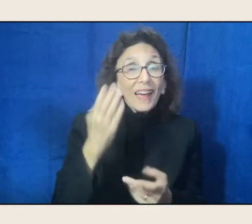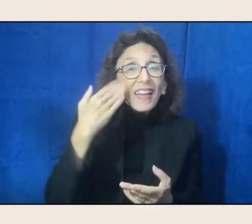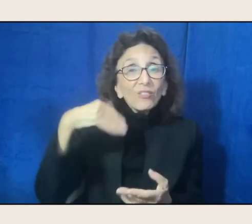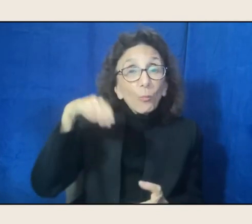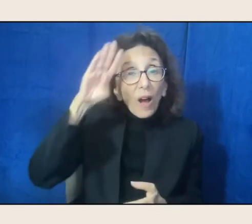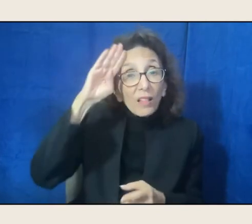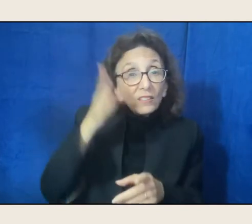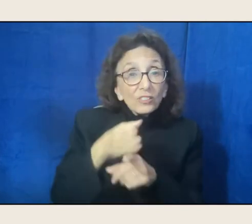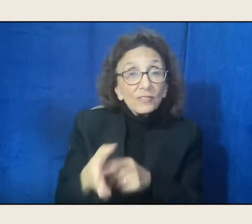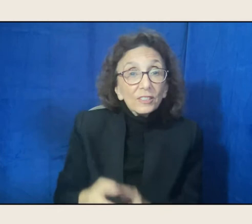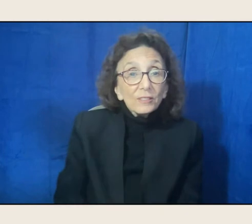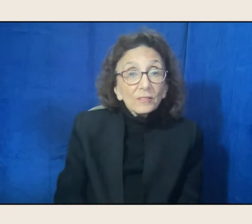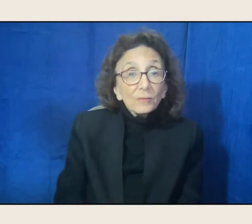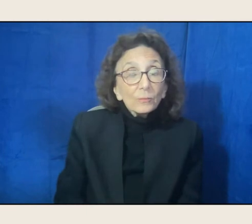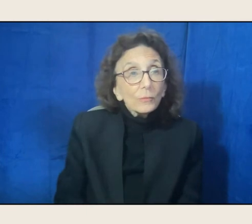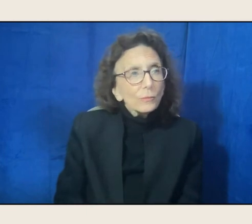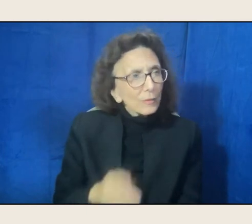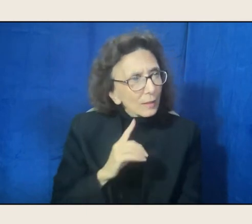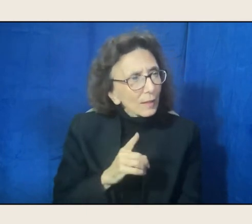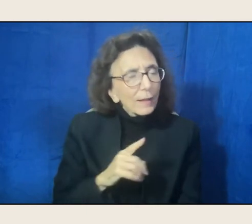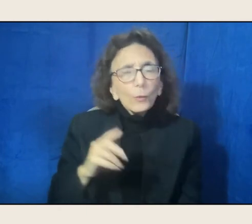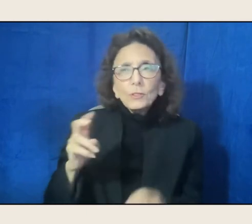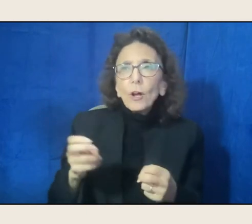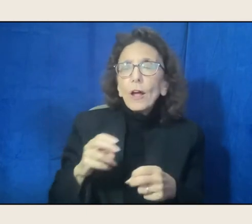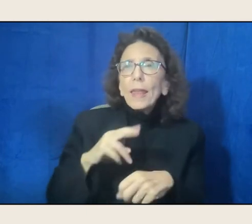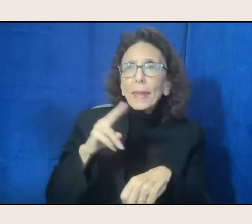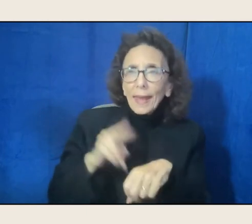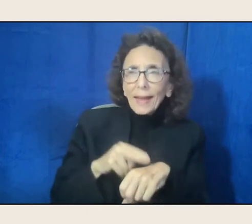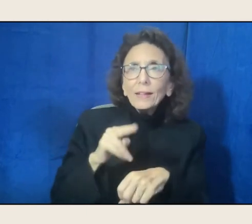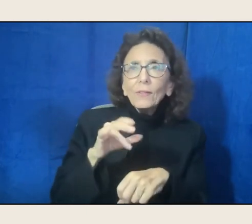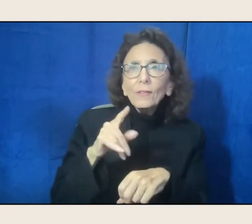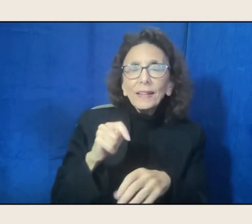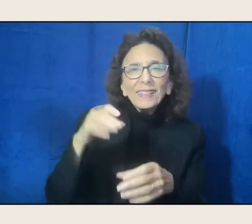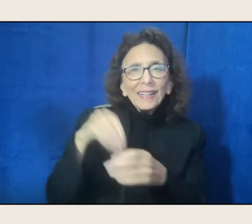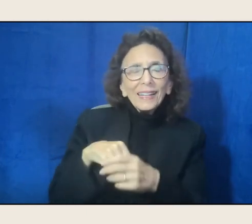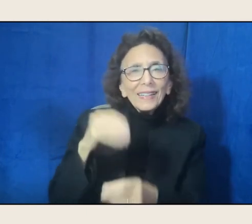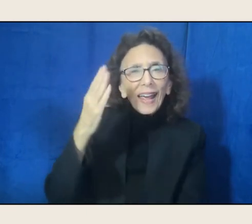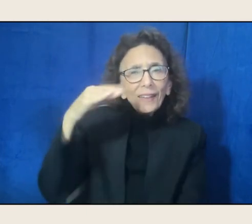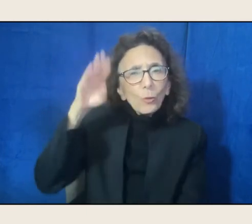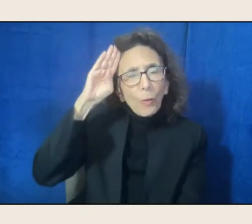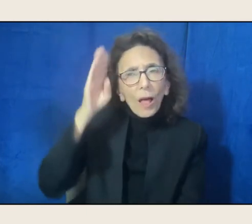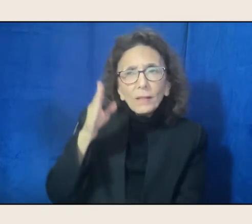Oh boy. The Native literature was put in anthropology. There was no Native literature,